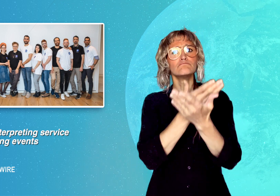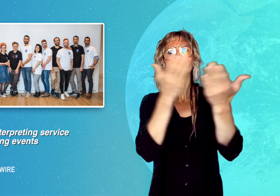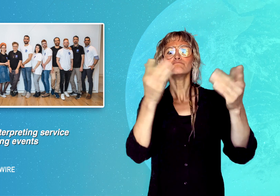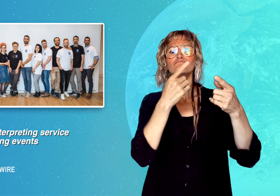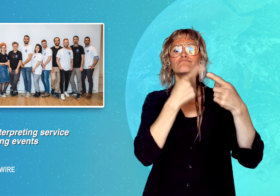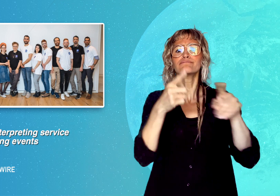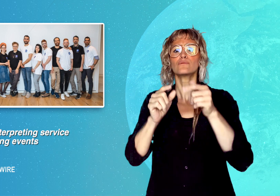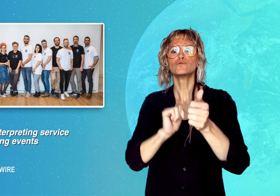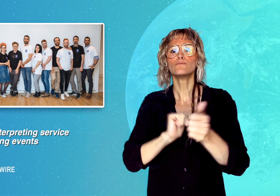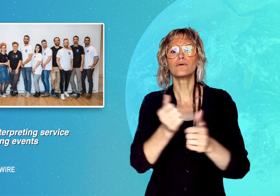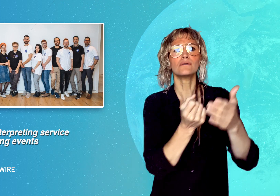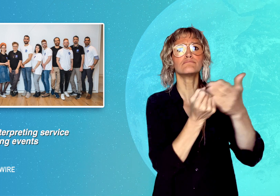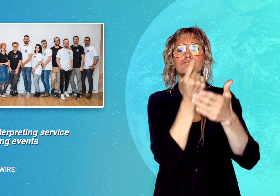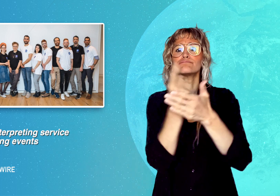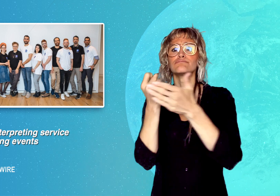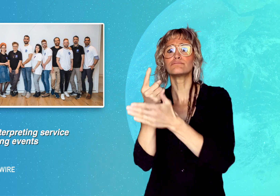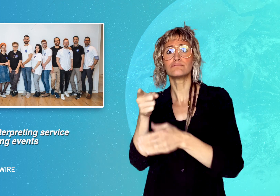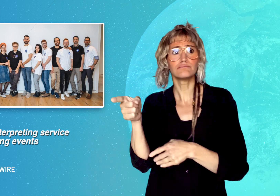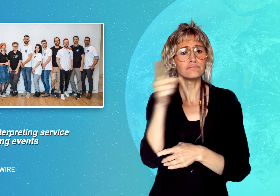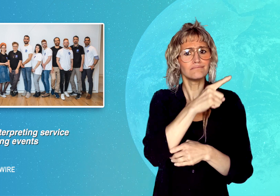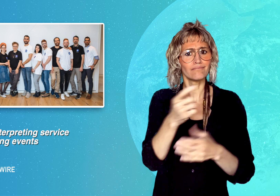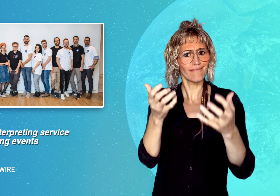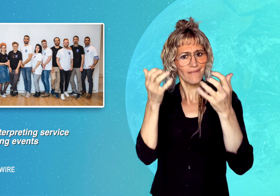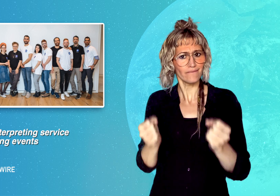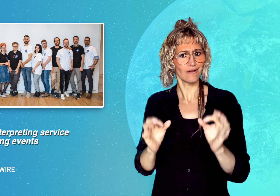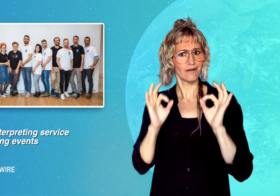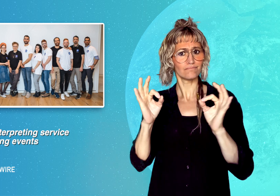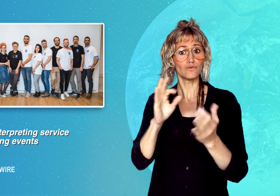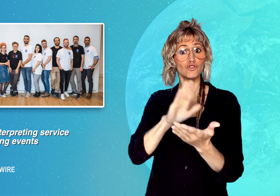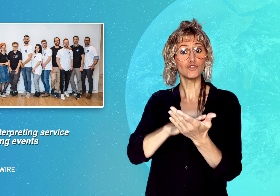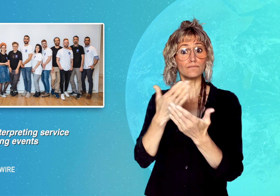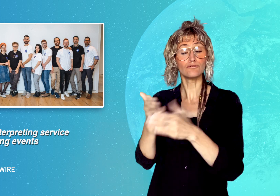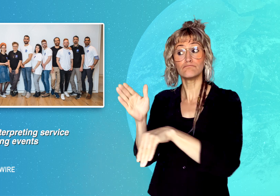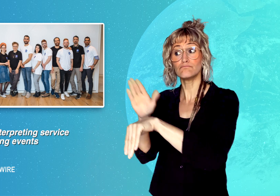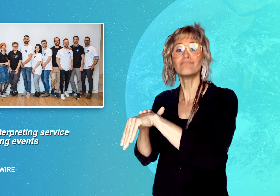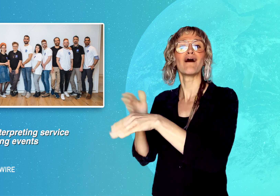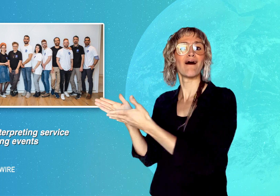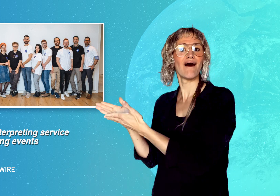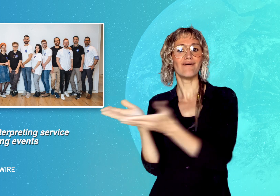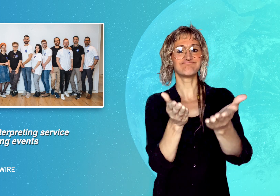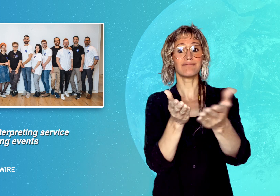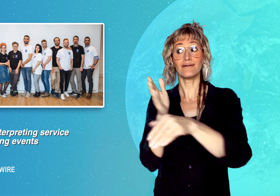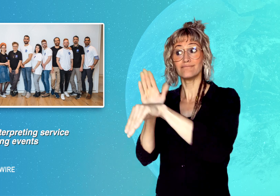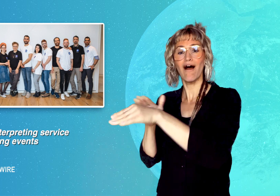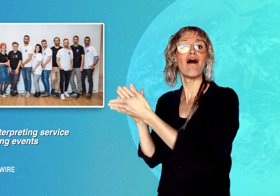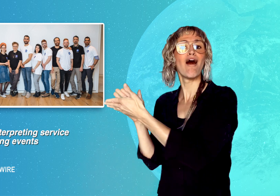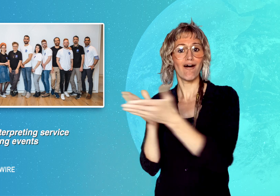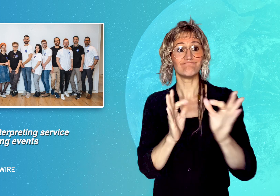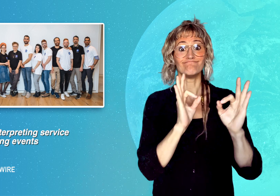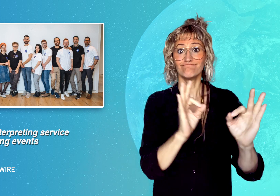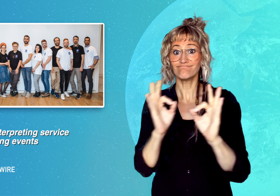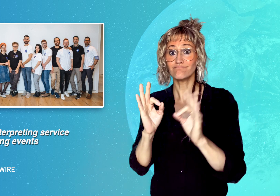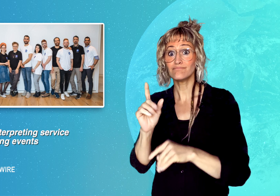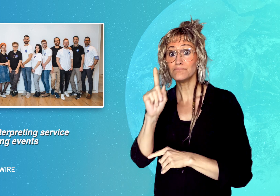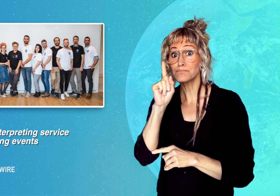sure interpreters are already available for sporting events